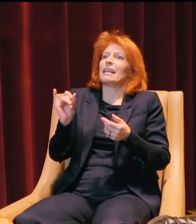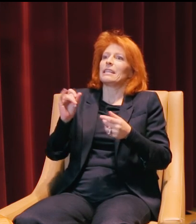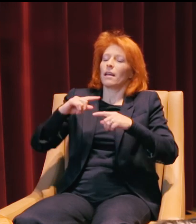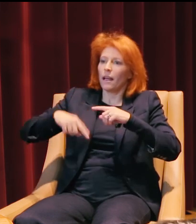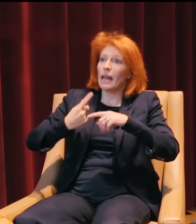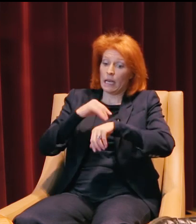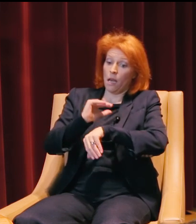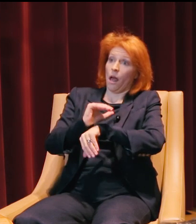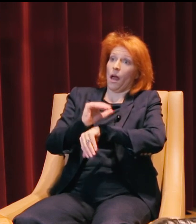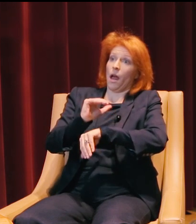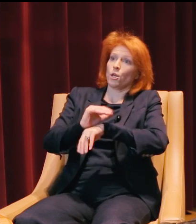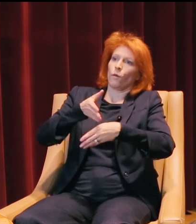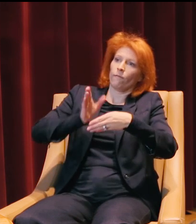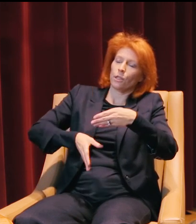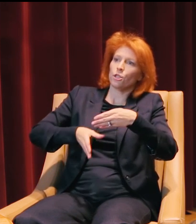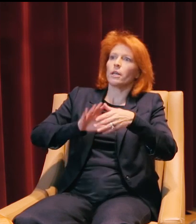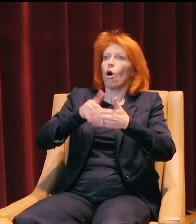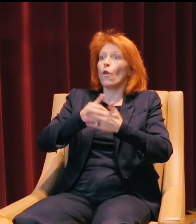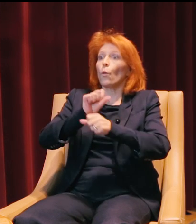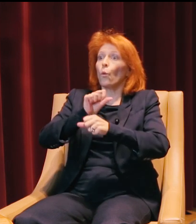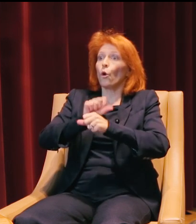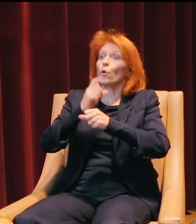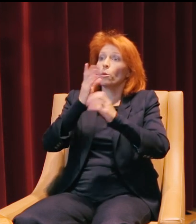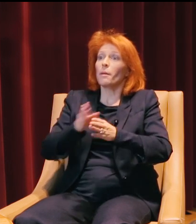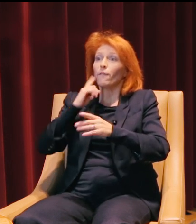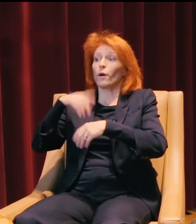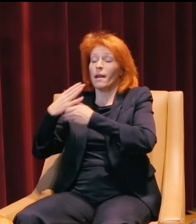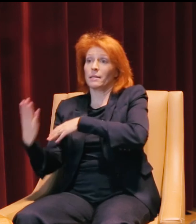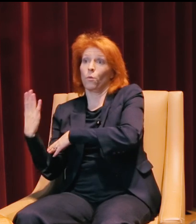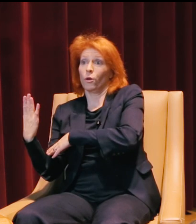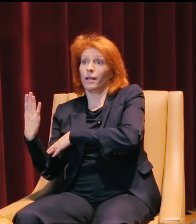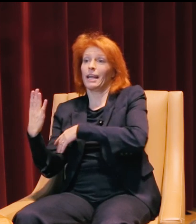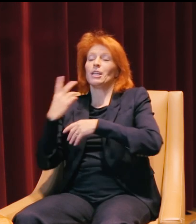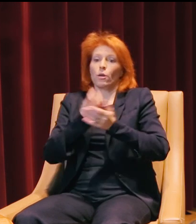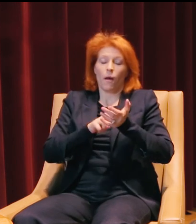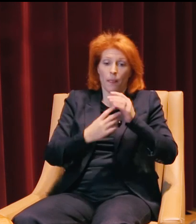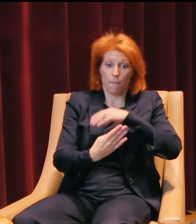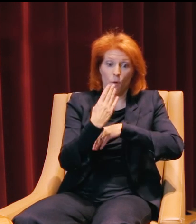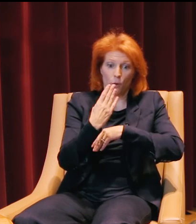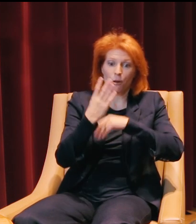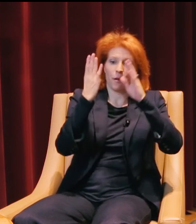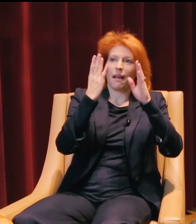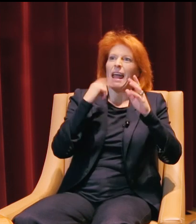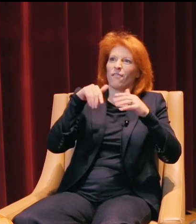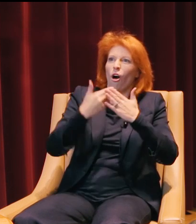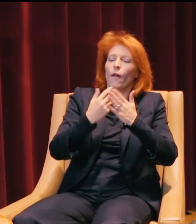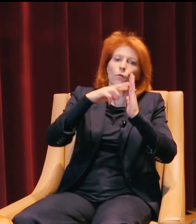At night you are finishing all the work that you want to prepare in the morning, and when you wake up early in the morning, you've got all this reading